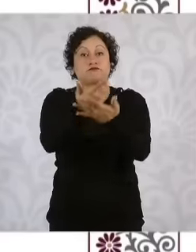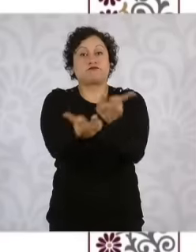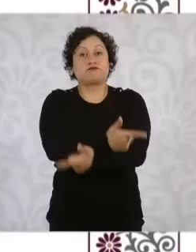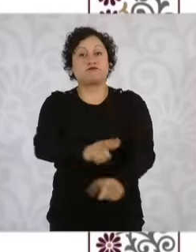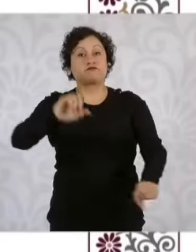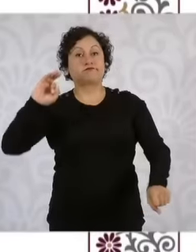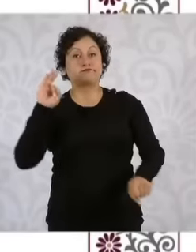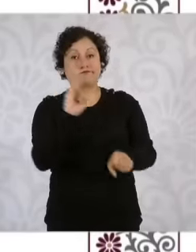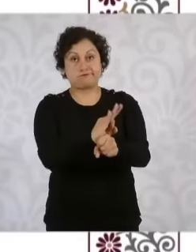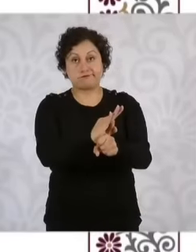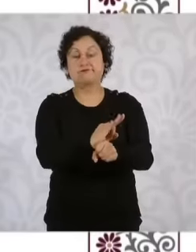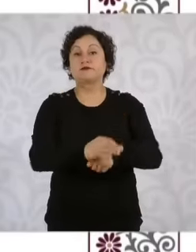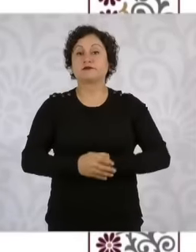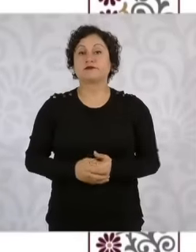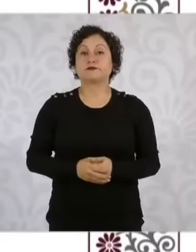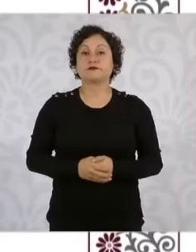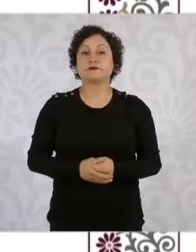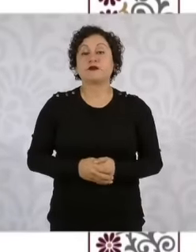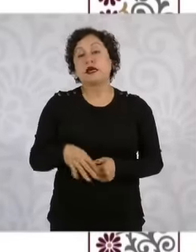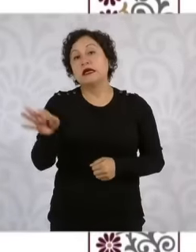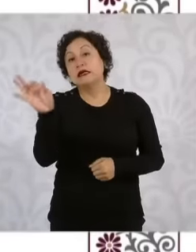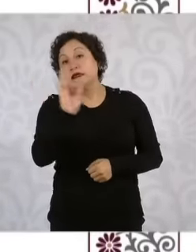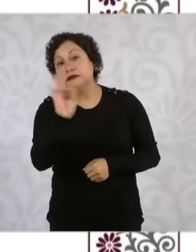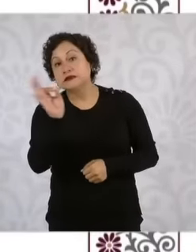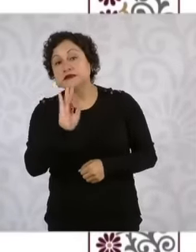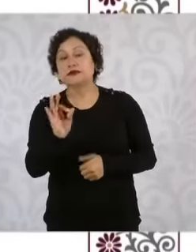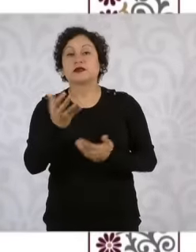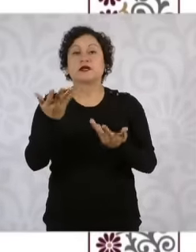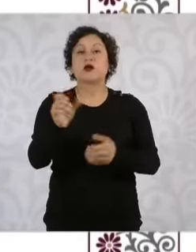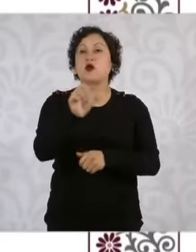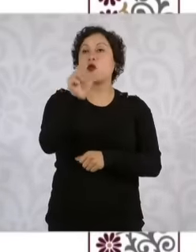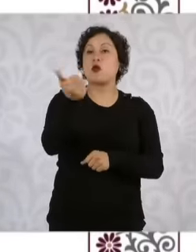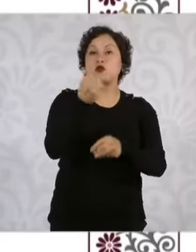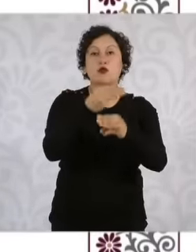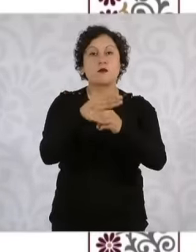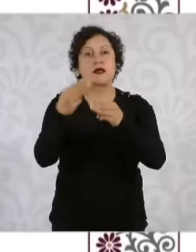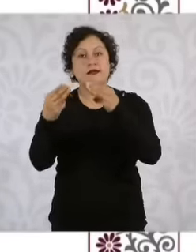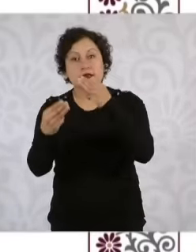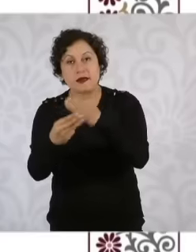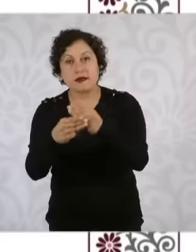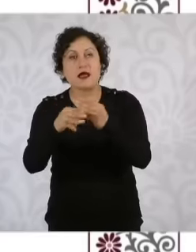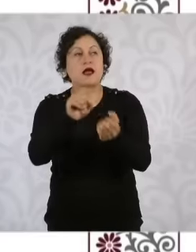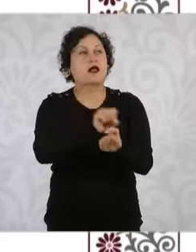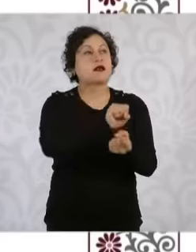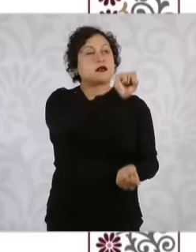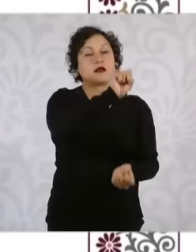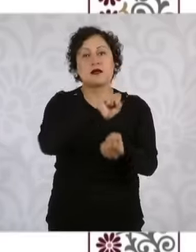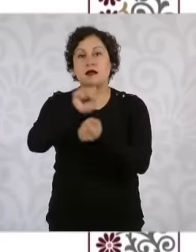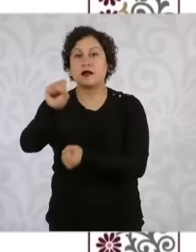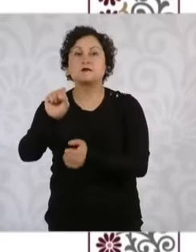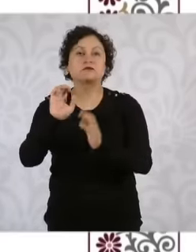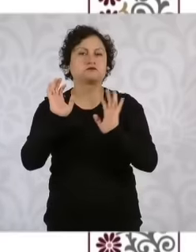Any delivery of utilitarian material is prohibited with the exception of graphic material, they may make use